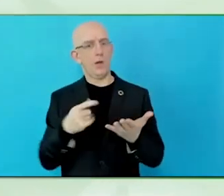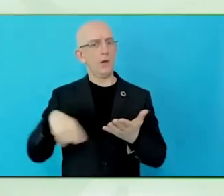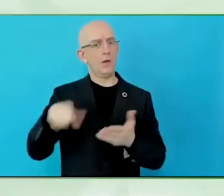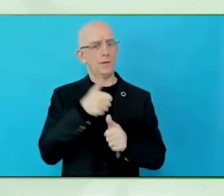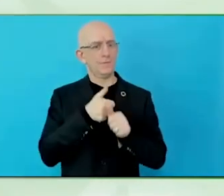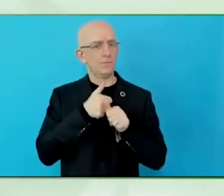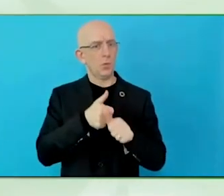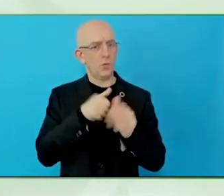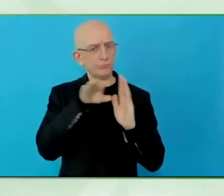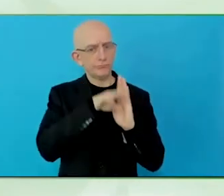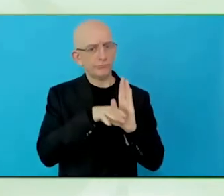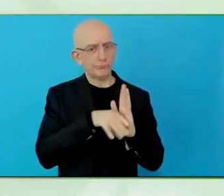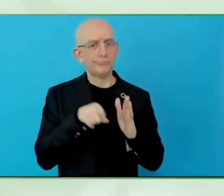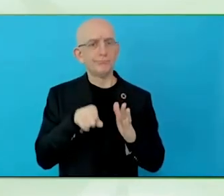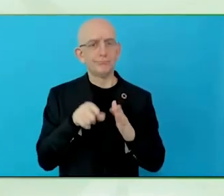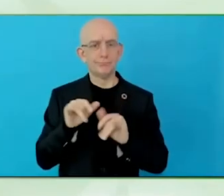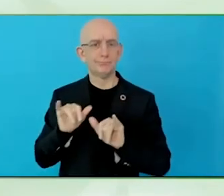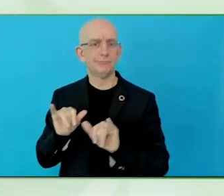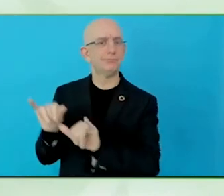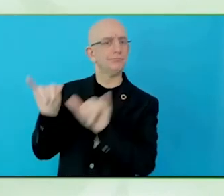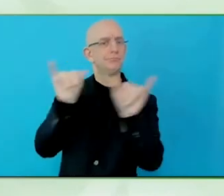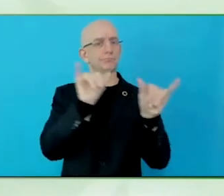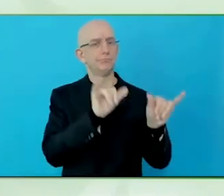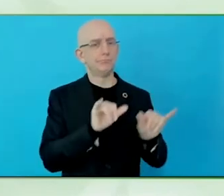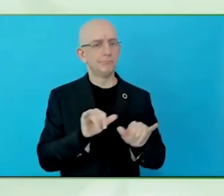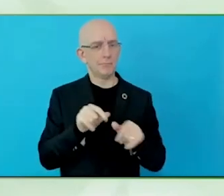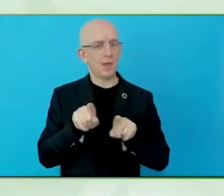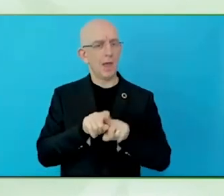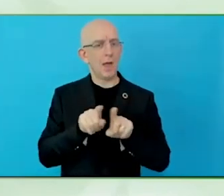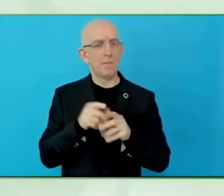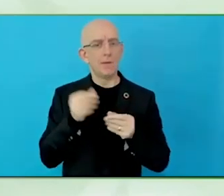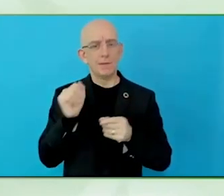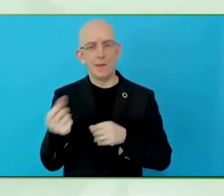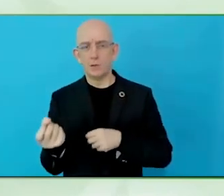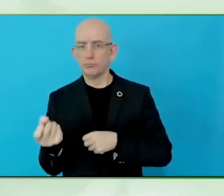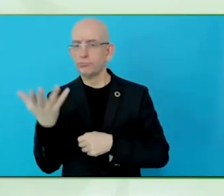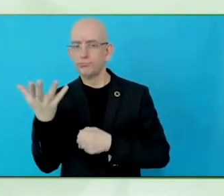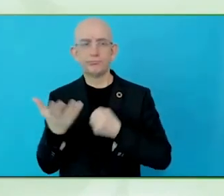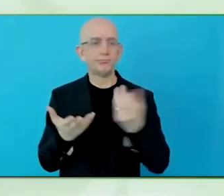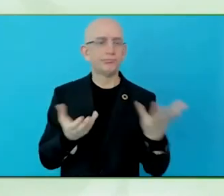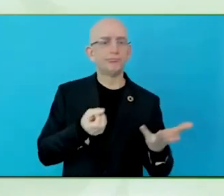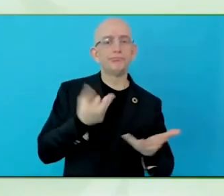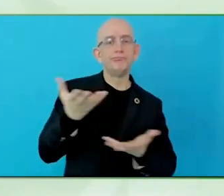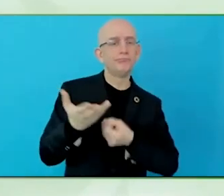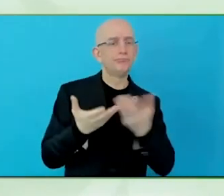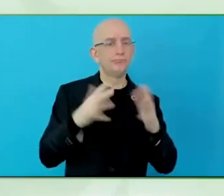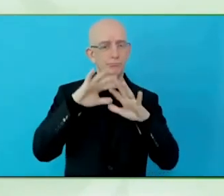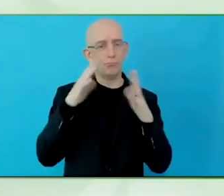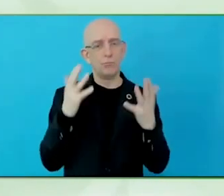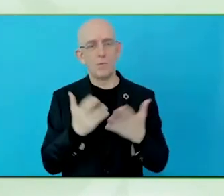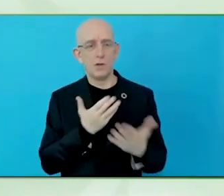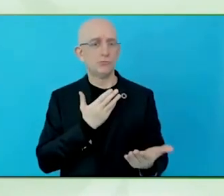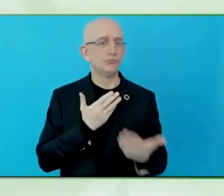Can you say a bit more about developing countries and the standard and what we were talking about just off-camera?